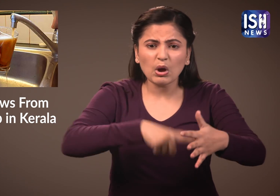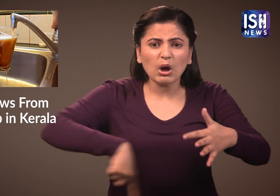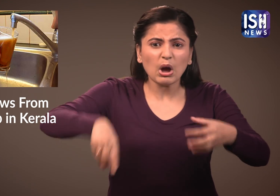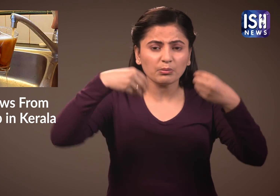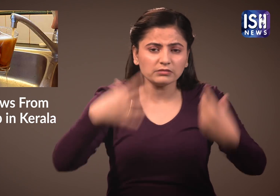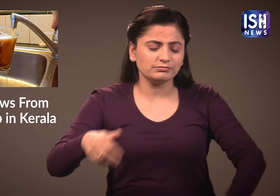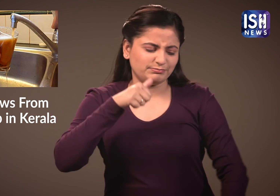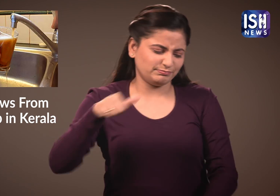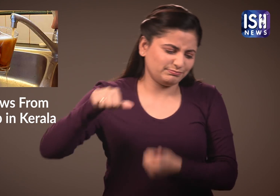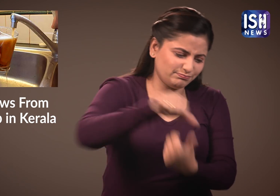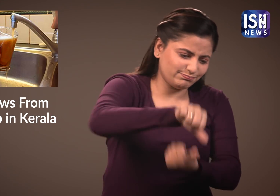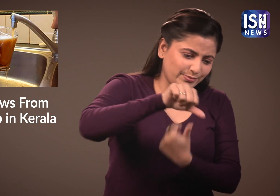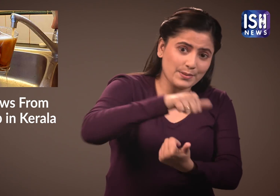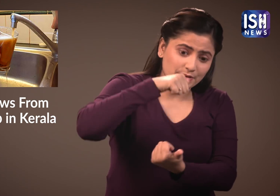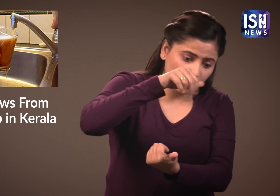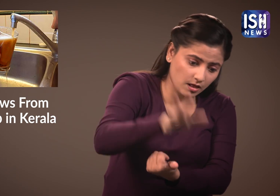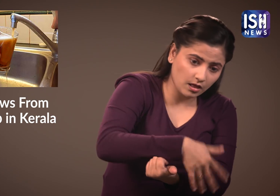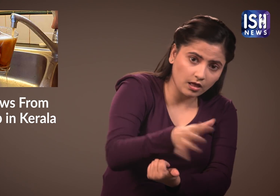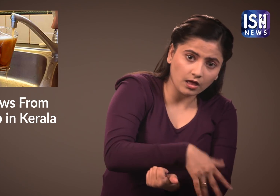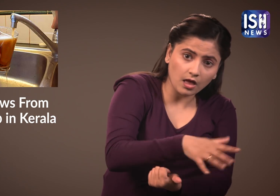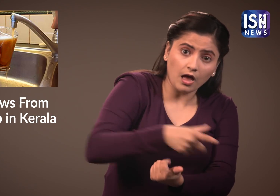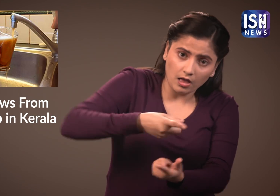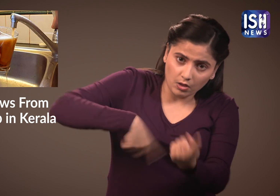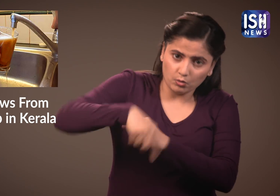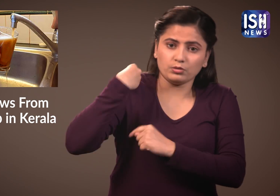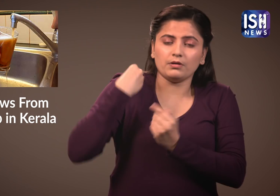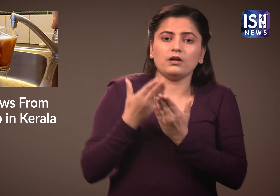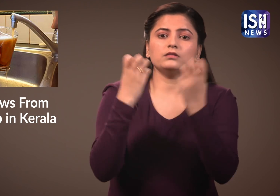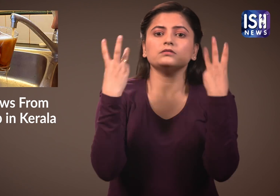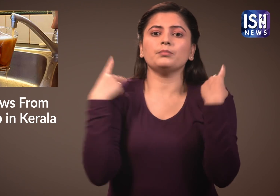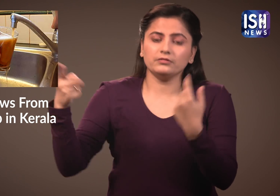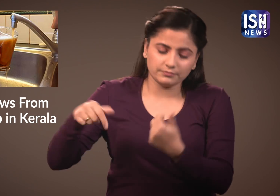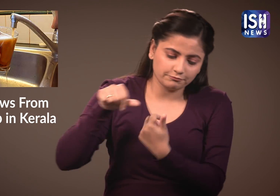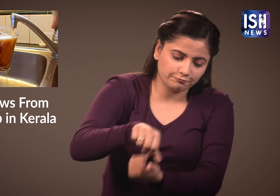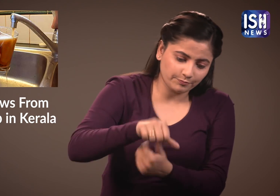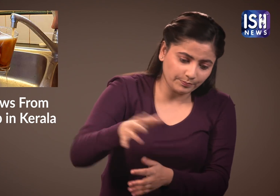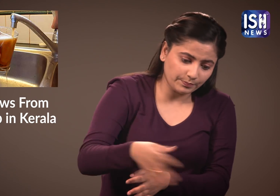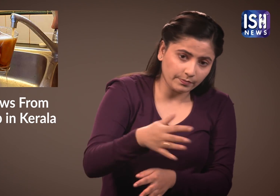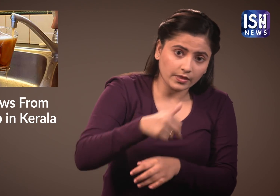The Excise department had dumped all these bottles in the ground.